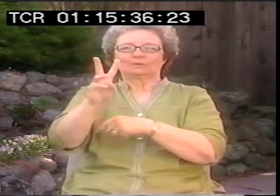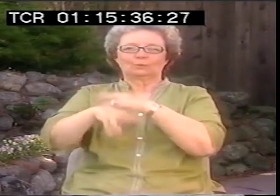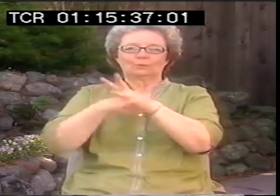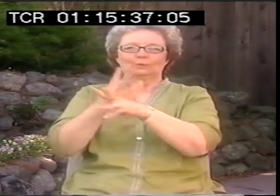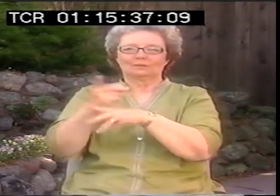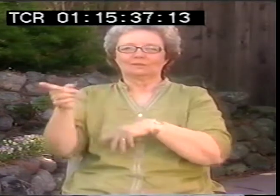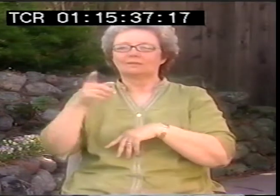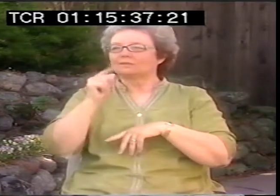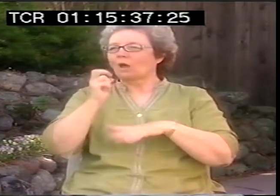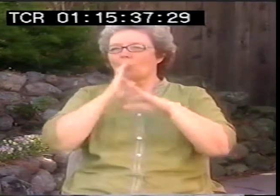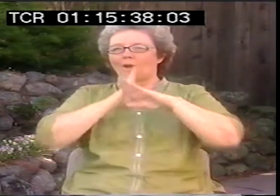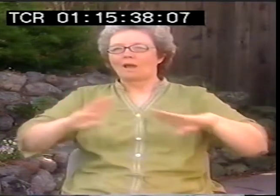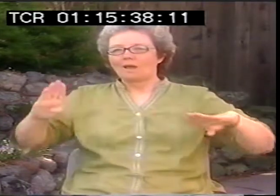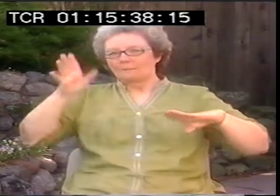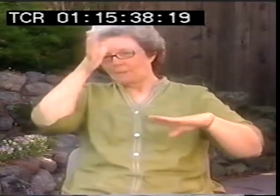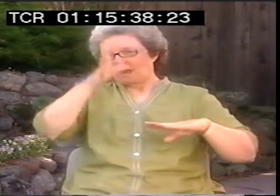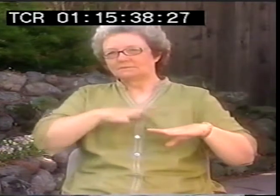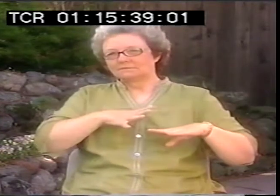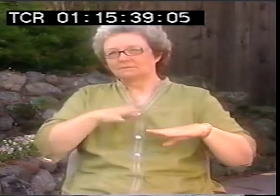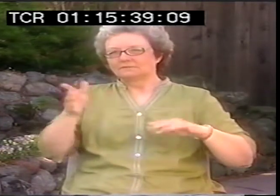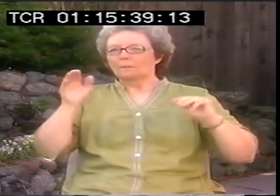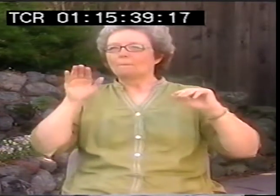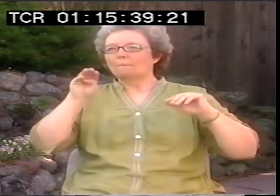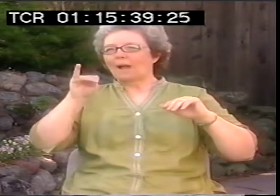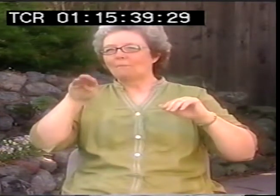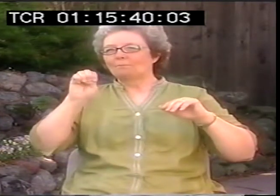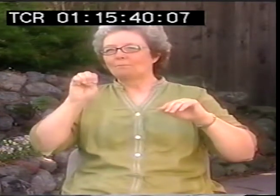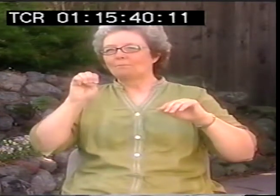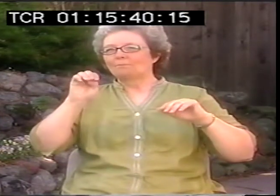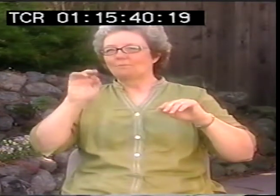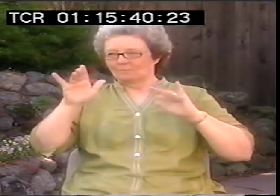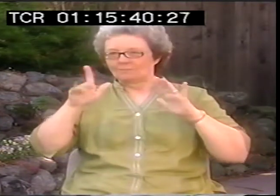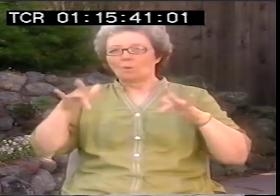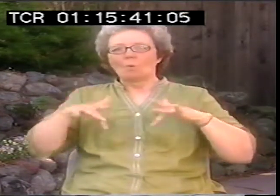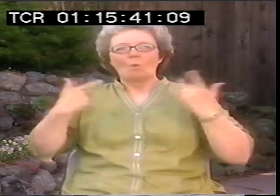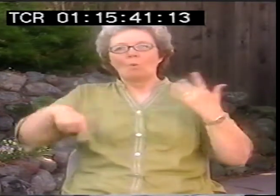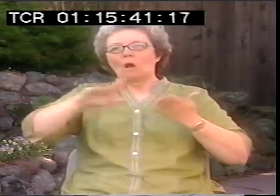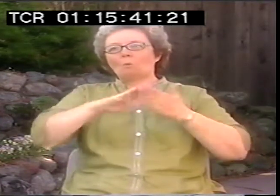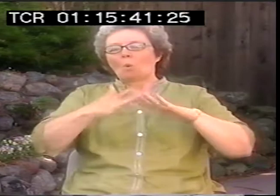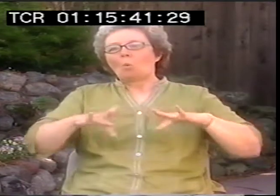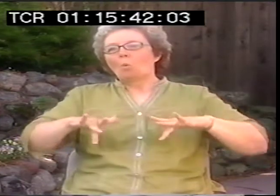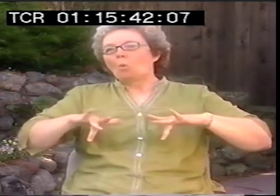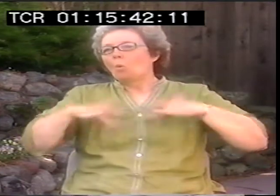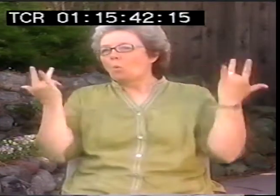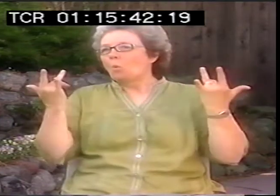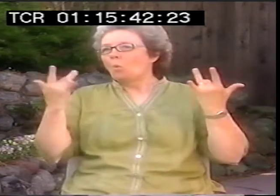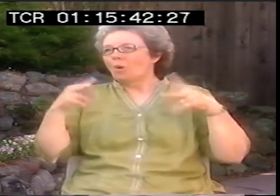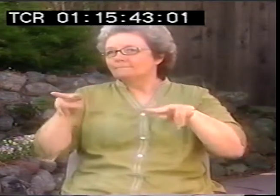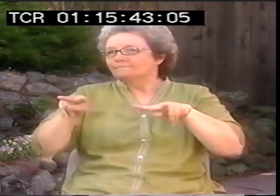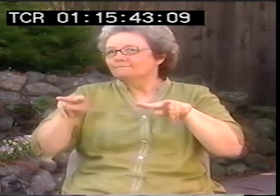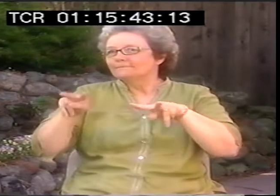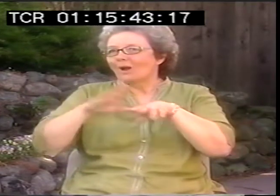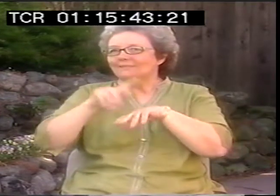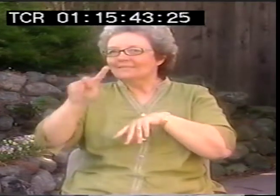And I think was in the '60s or so is when Bernard Bragg got into the TV world. He had that show called A Quiet Man.